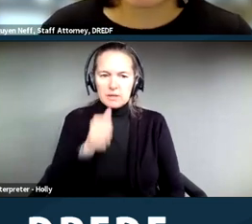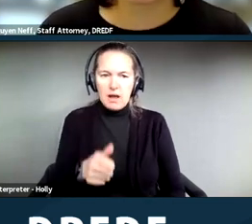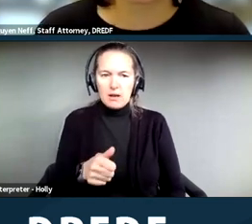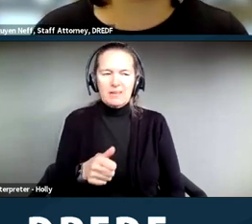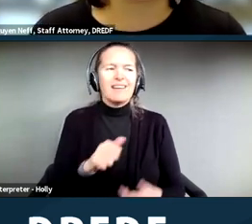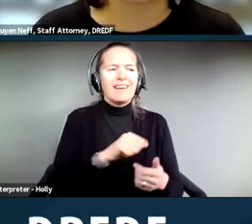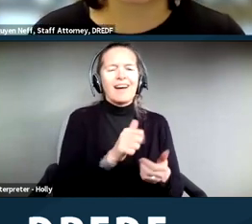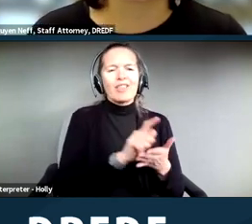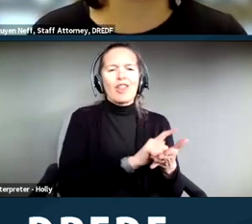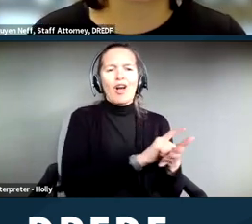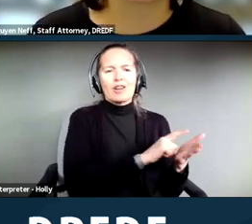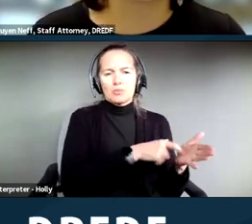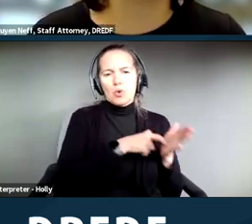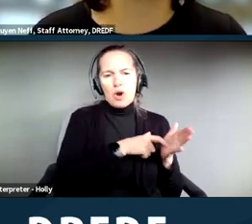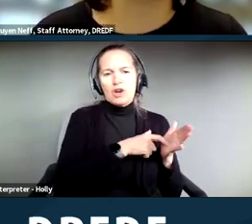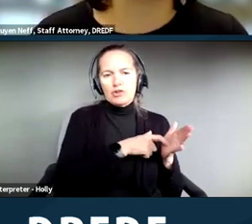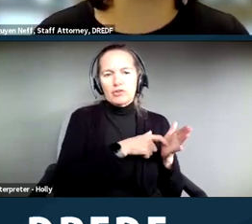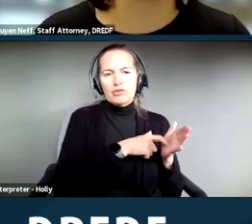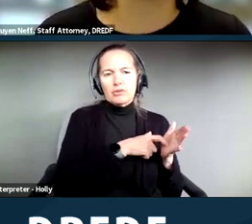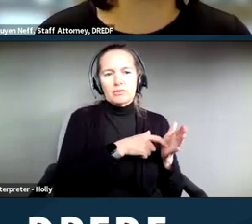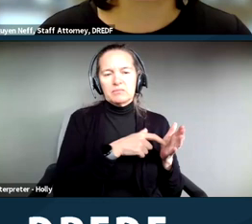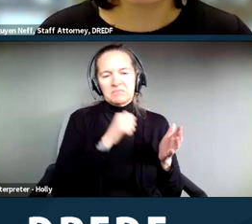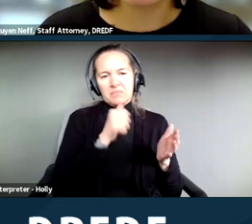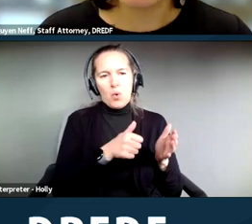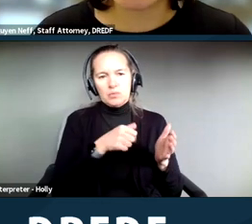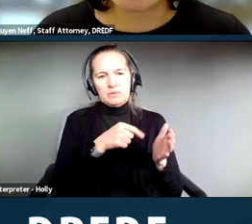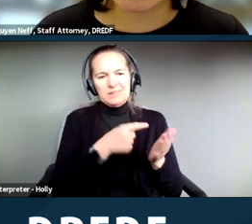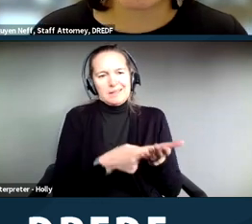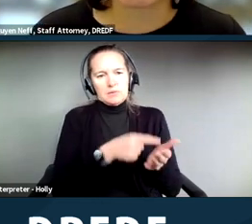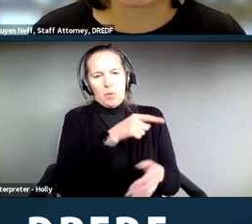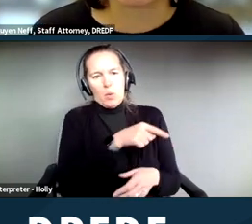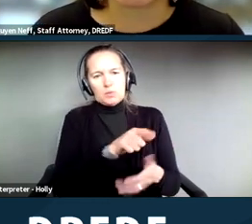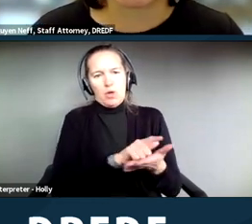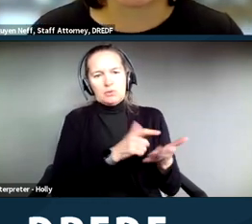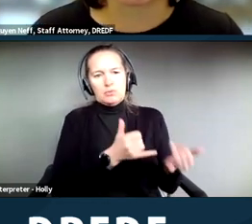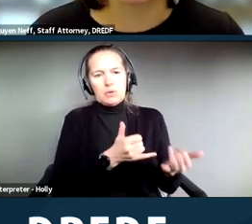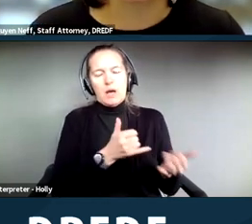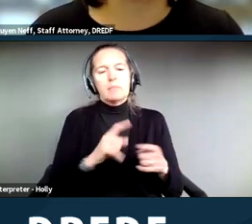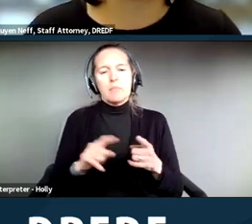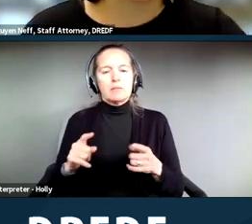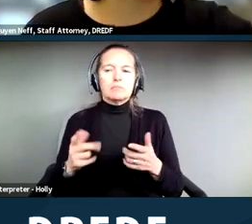laws that we won't get into today, but ideally the city will be engaging in the interactive